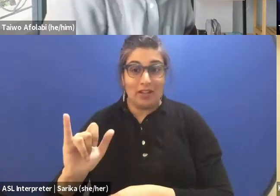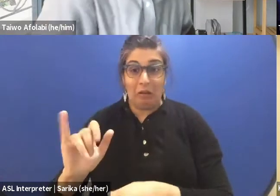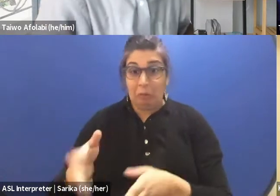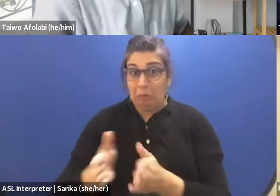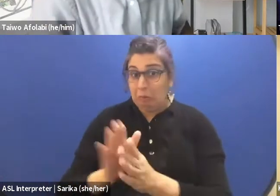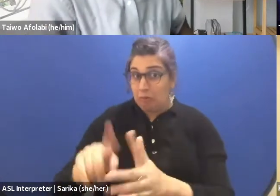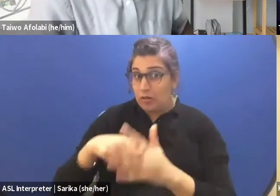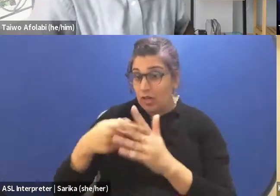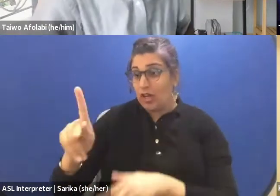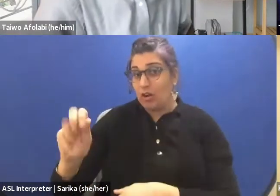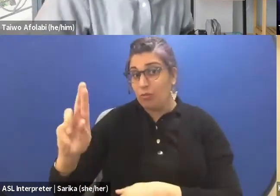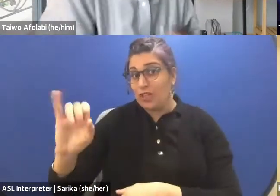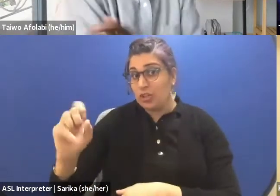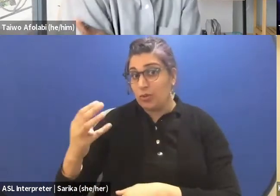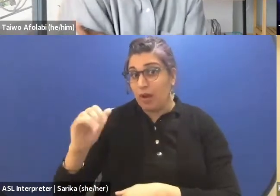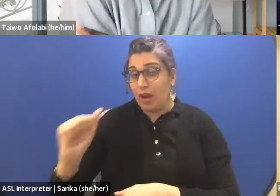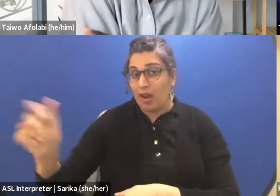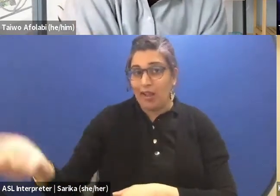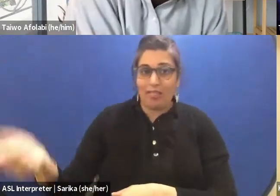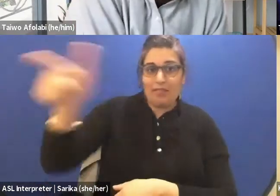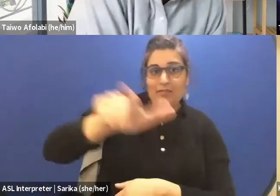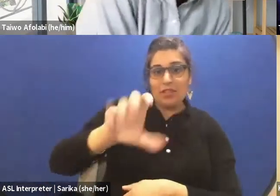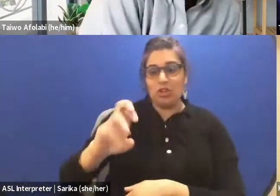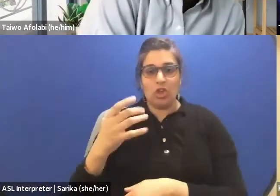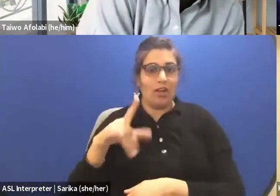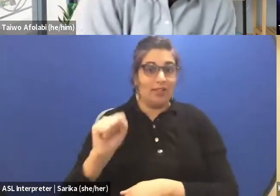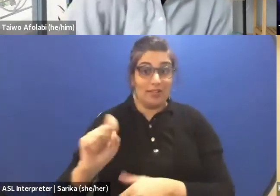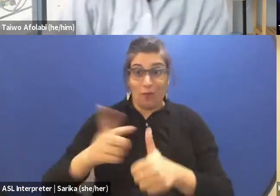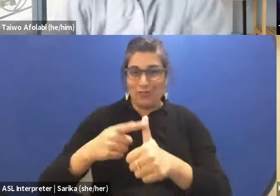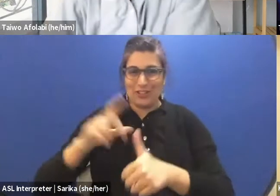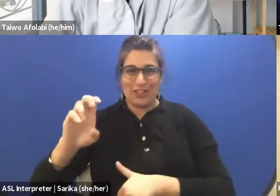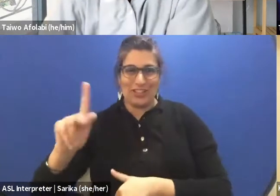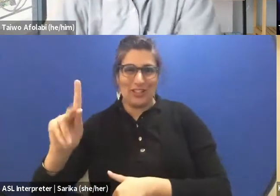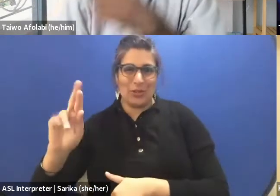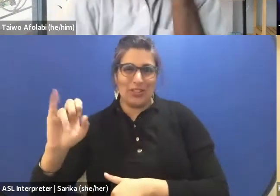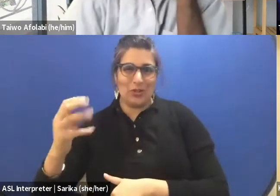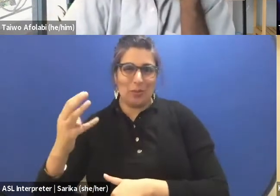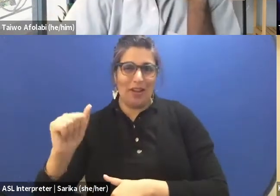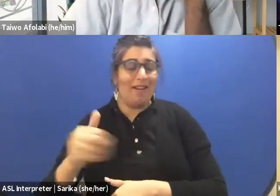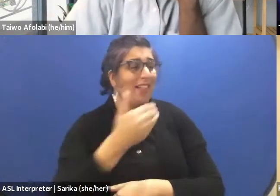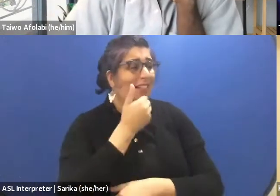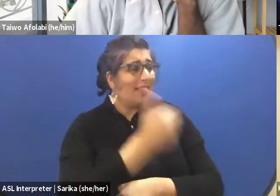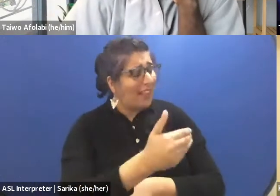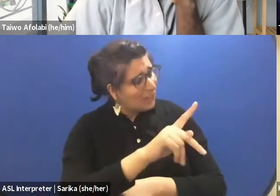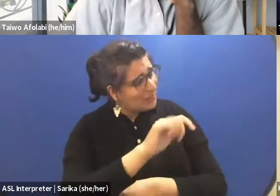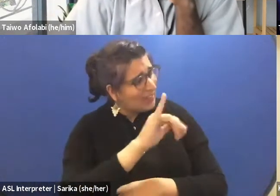and then Karishma pass it on to Charles. Over to you Karishma. Thank you, Taiwo for the introduction